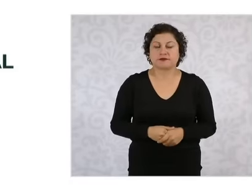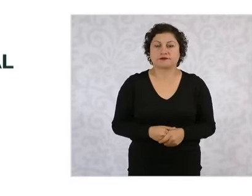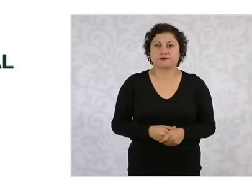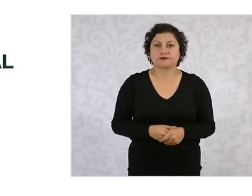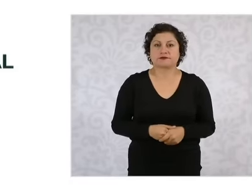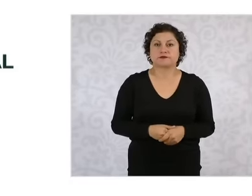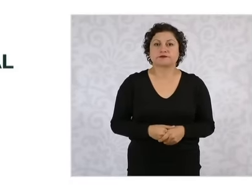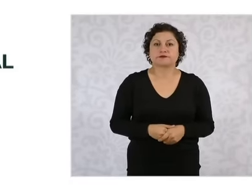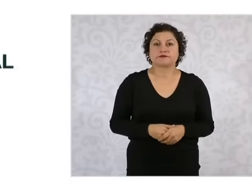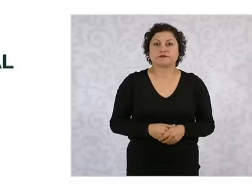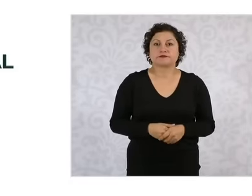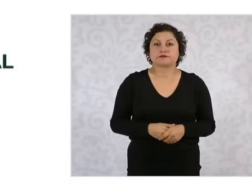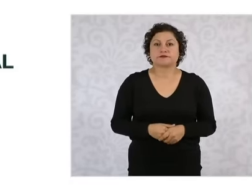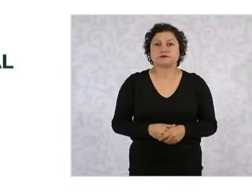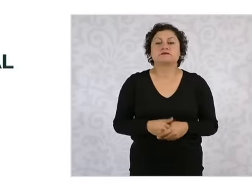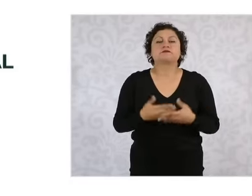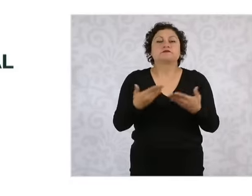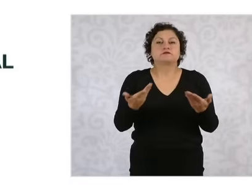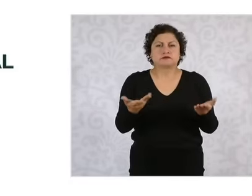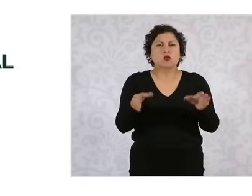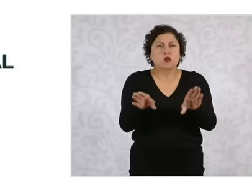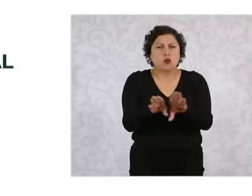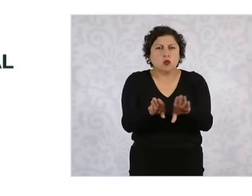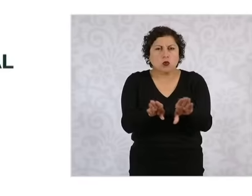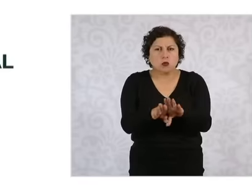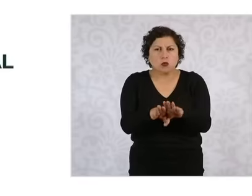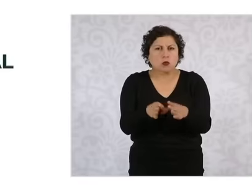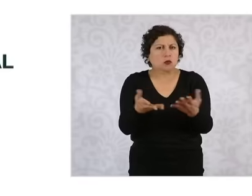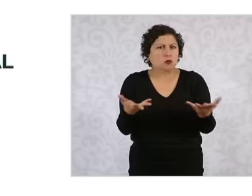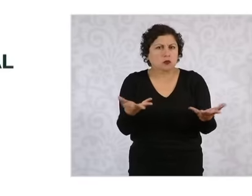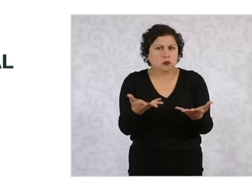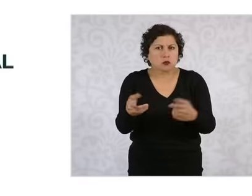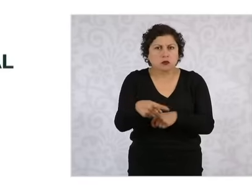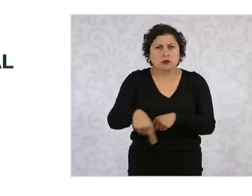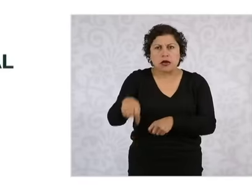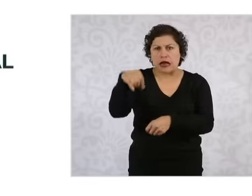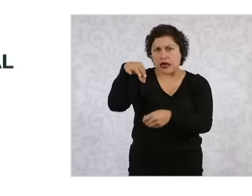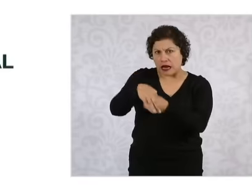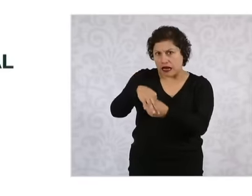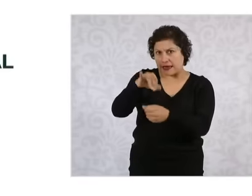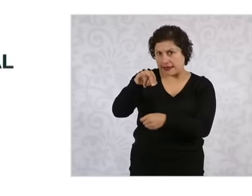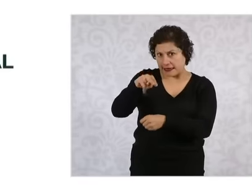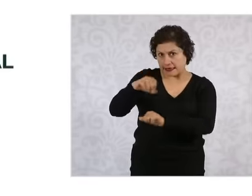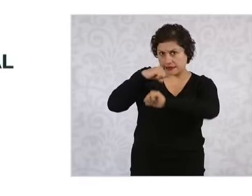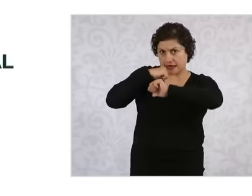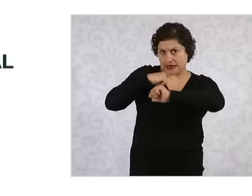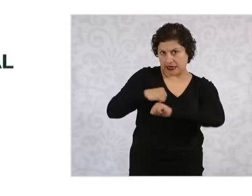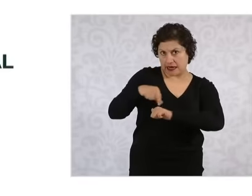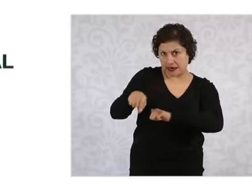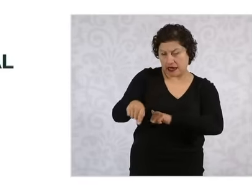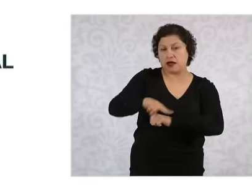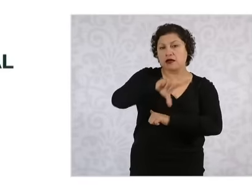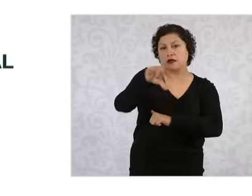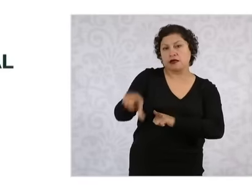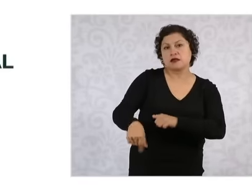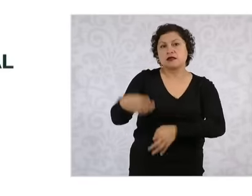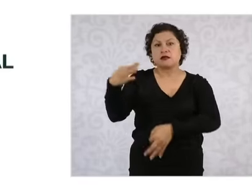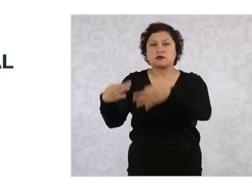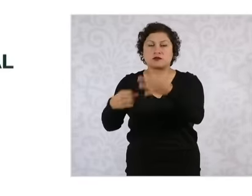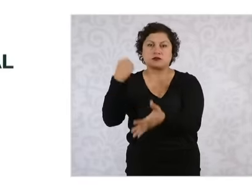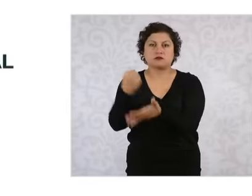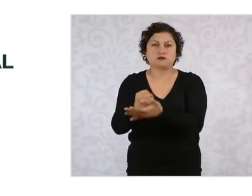how it was done how the INE did it and then the court ratified it Well, the natural quotient was